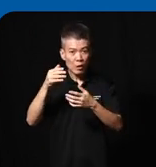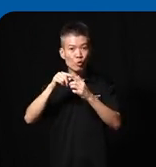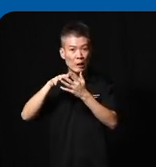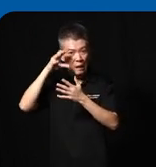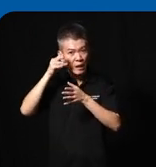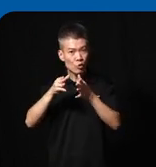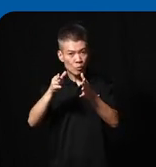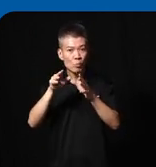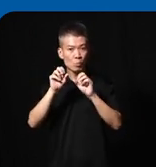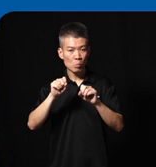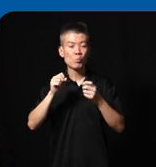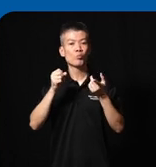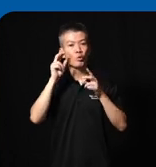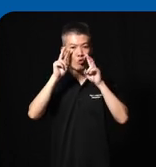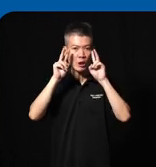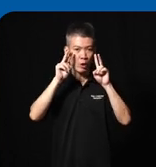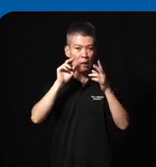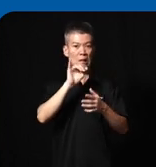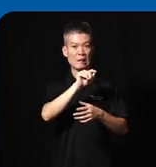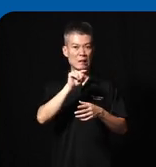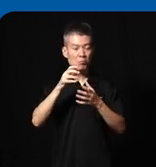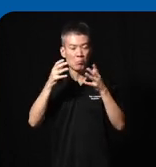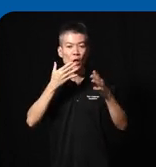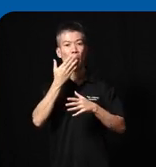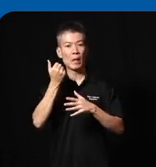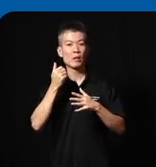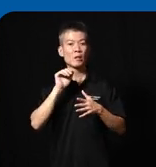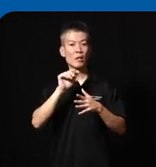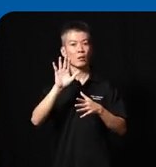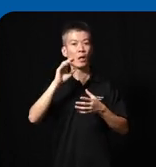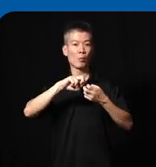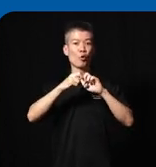Journey they were able to visualize this much better and that was their problem statement